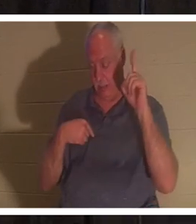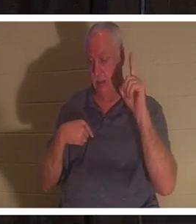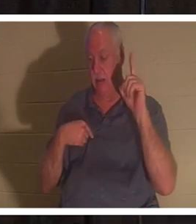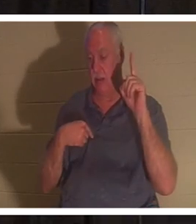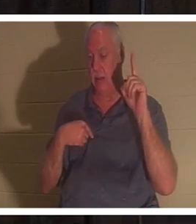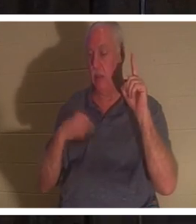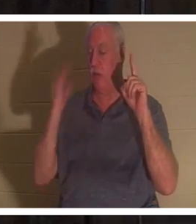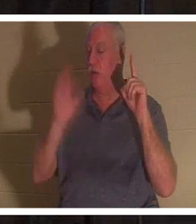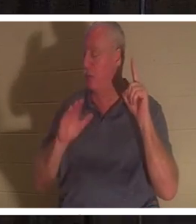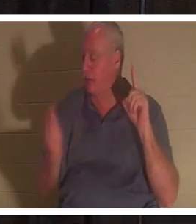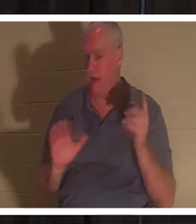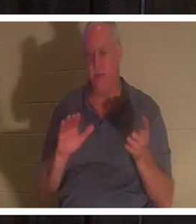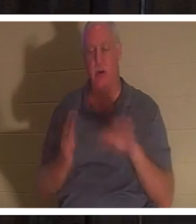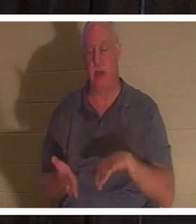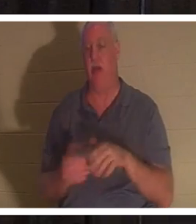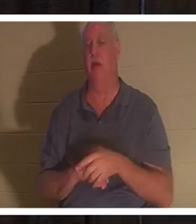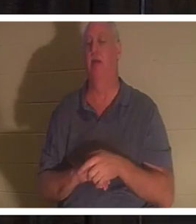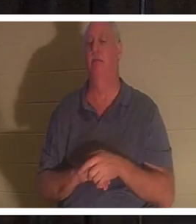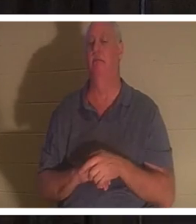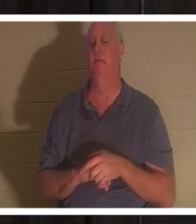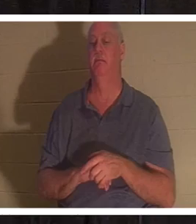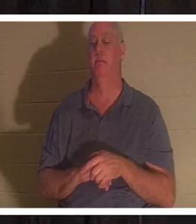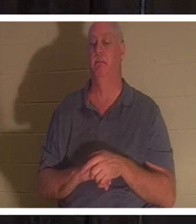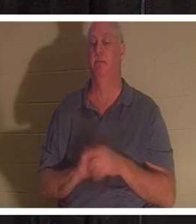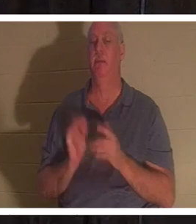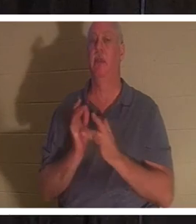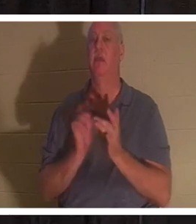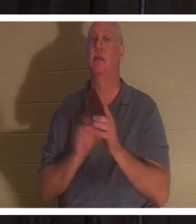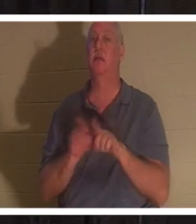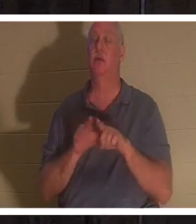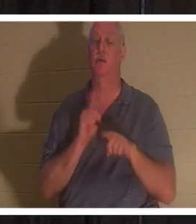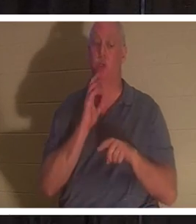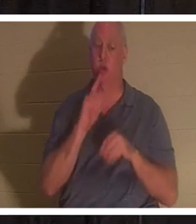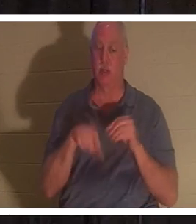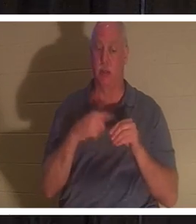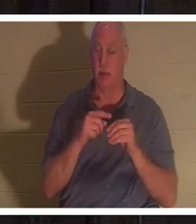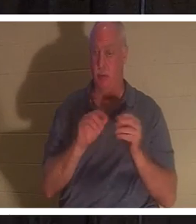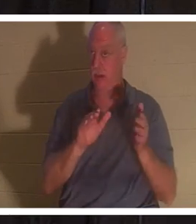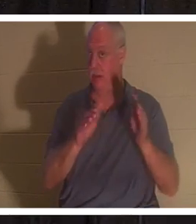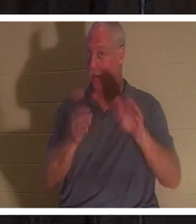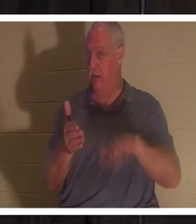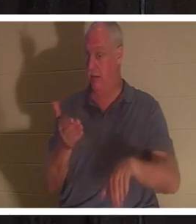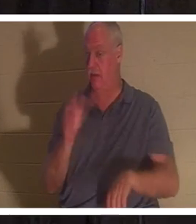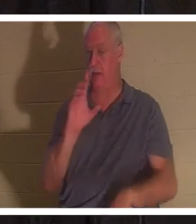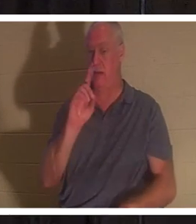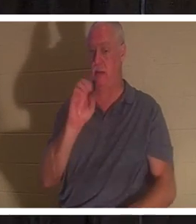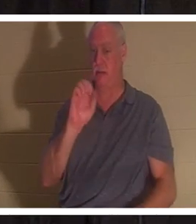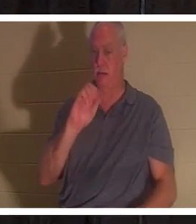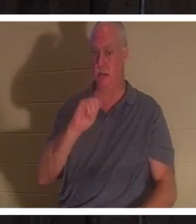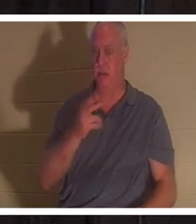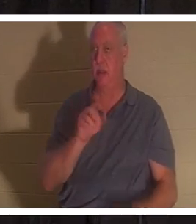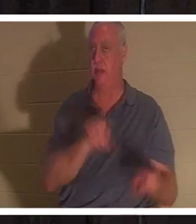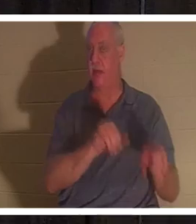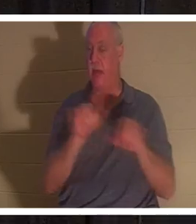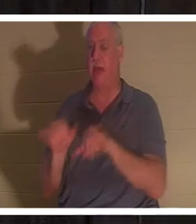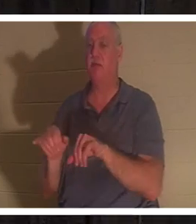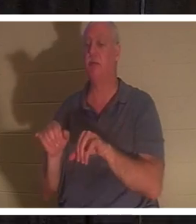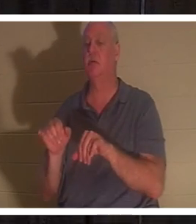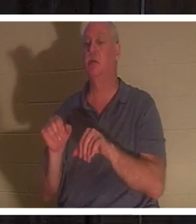Jesus also talked about death as sleeping to a Christian, when He raised Jairus' daughter